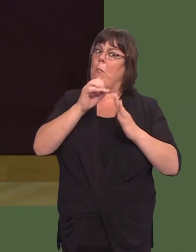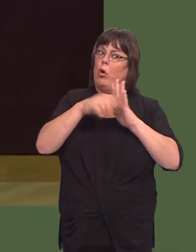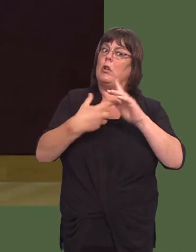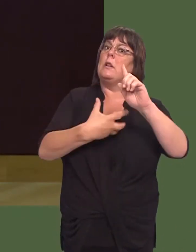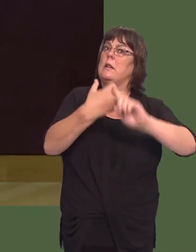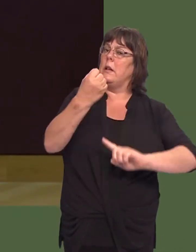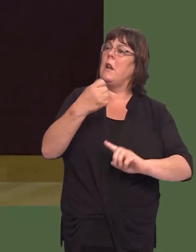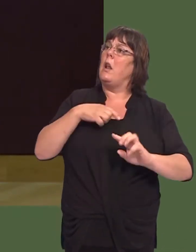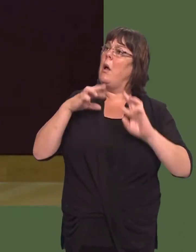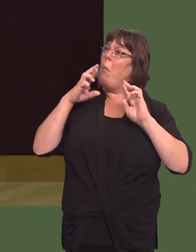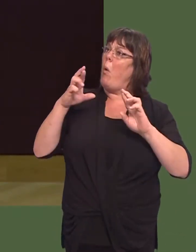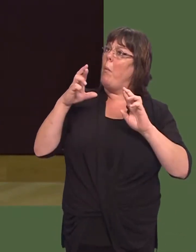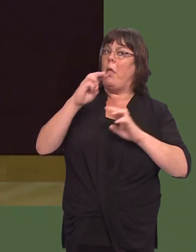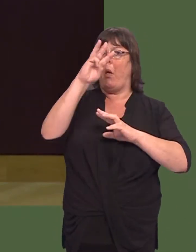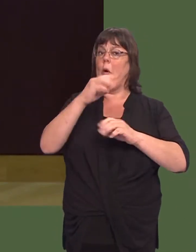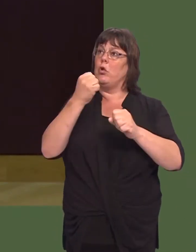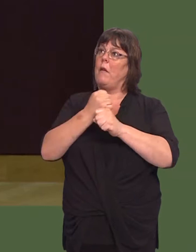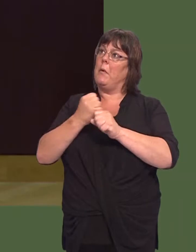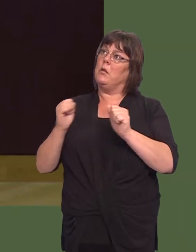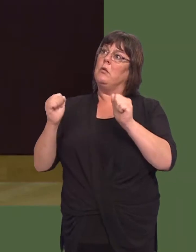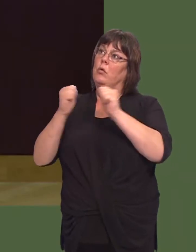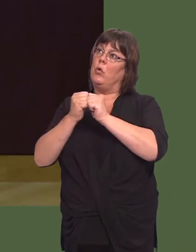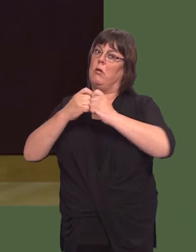at the end of the day, that the Welsh Government is going to give it the go-ahead.